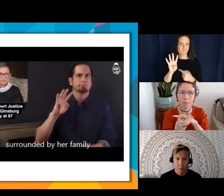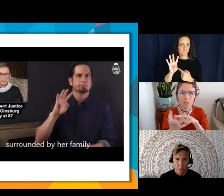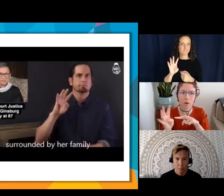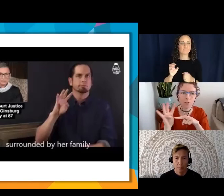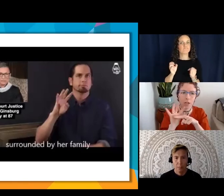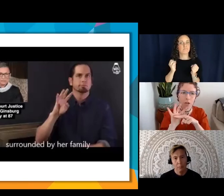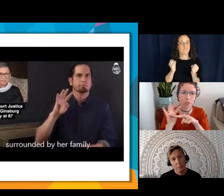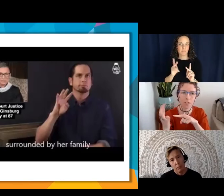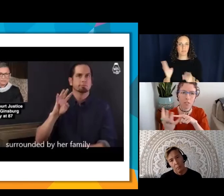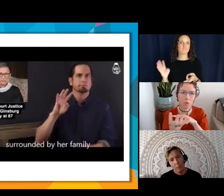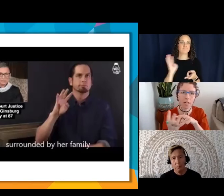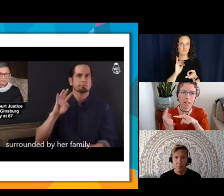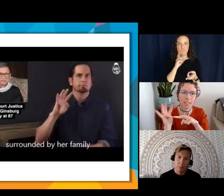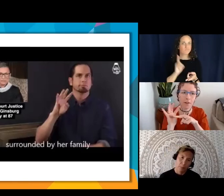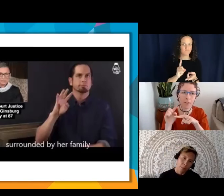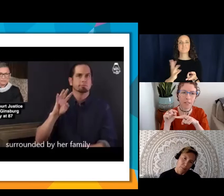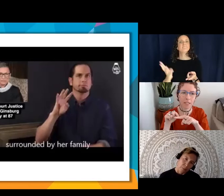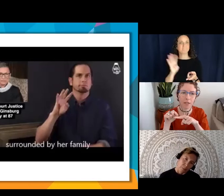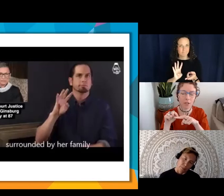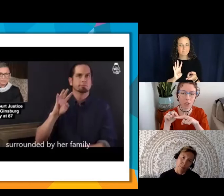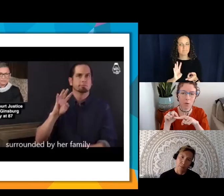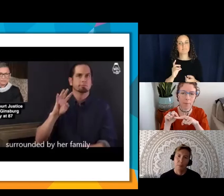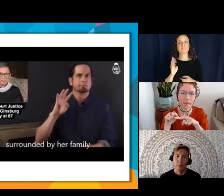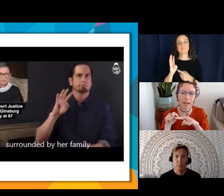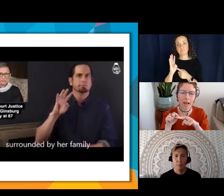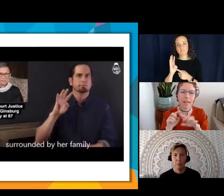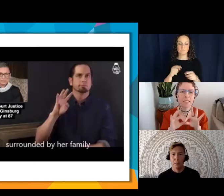surrounding her, so this is one classifier that's going to show up. And then he's going